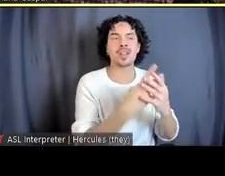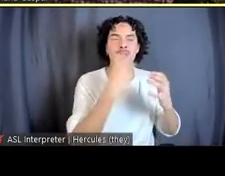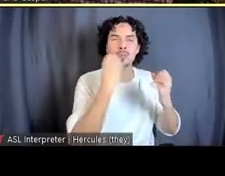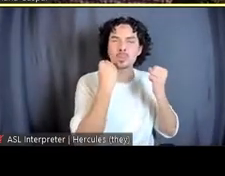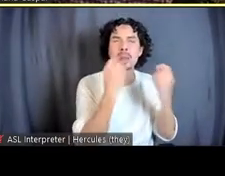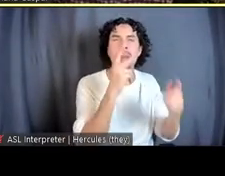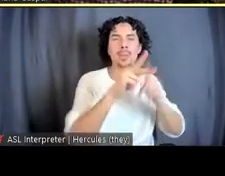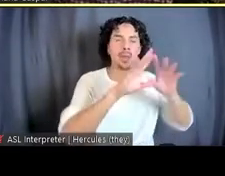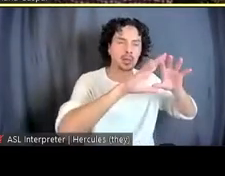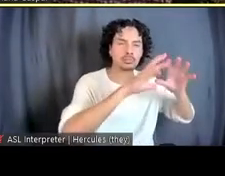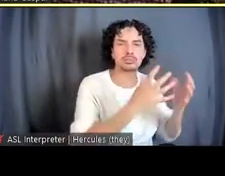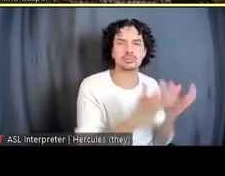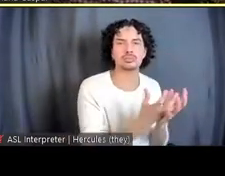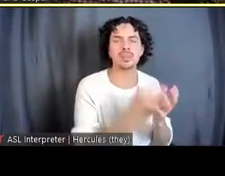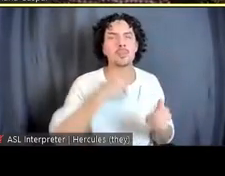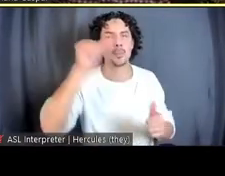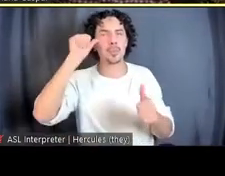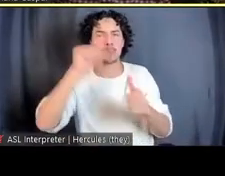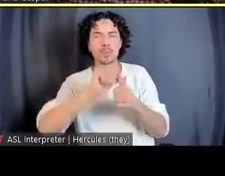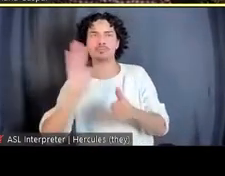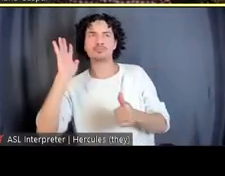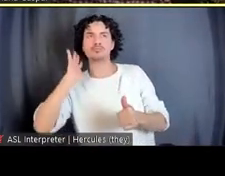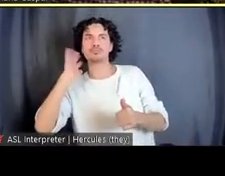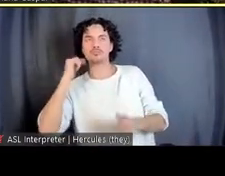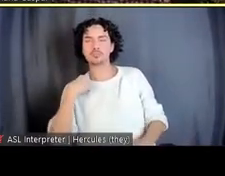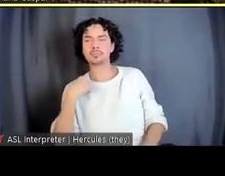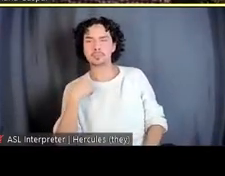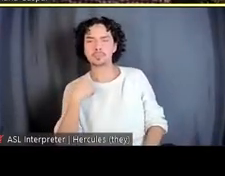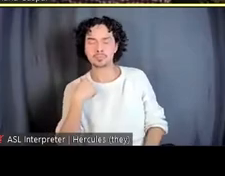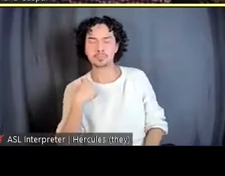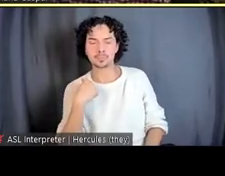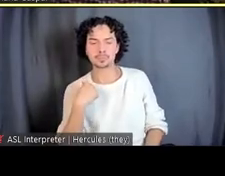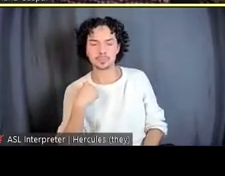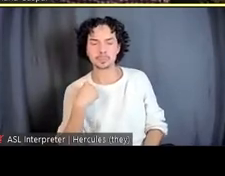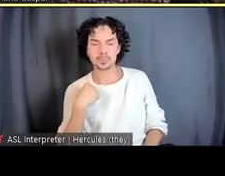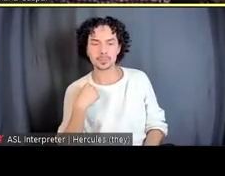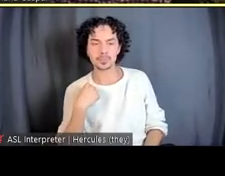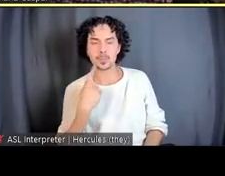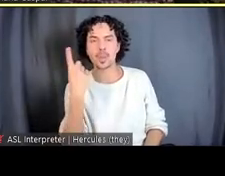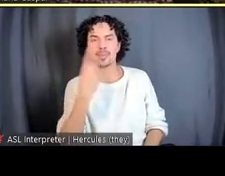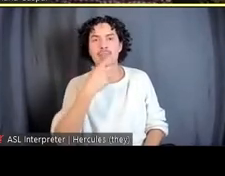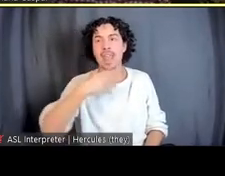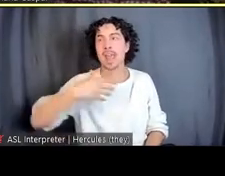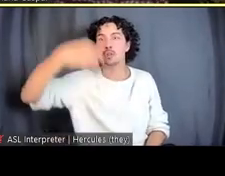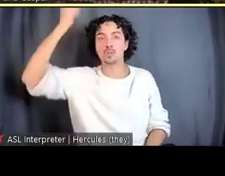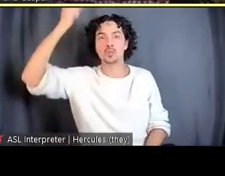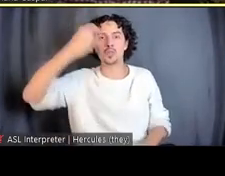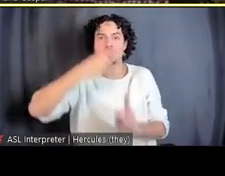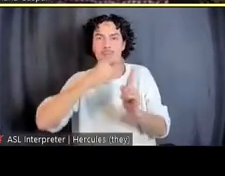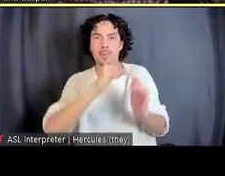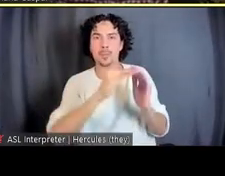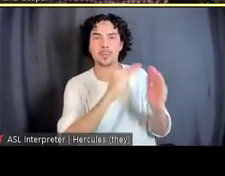But I remember early on, one of the elders of our community who has been a